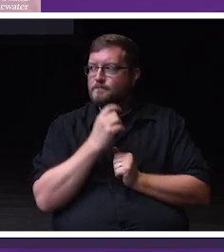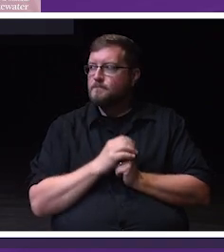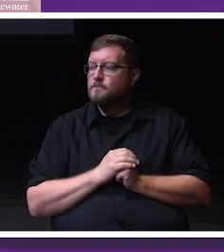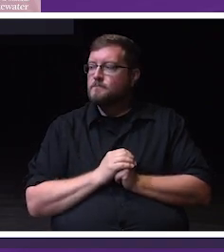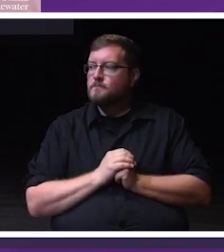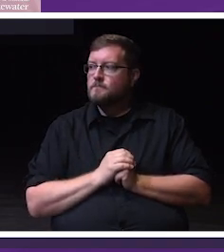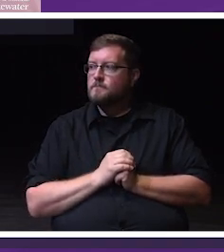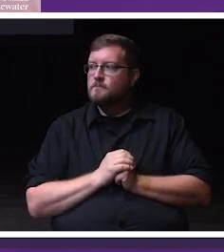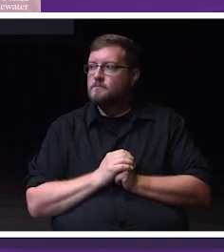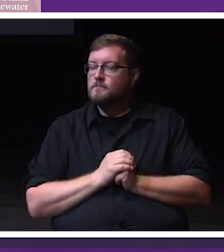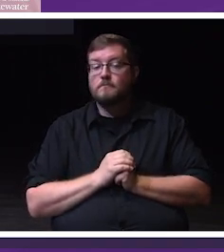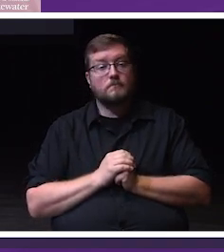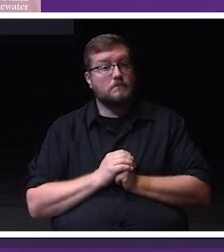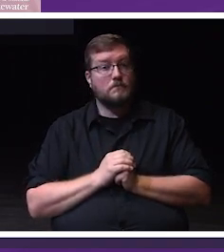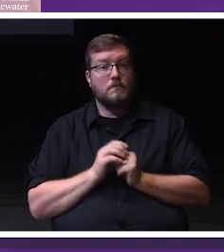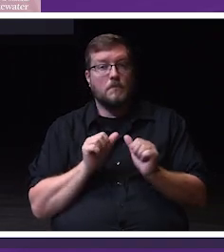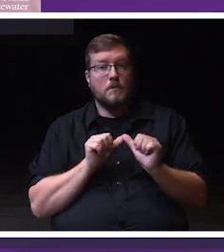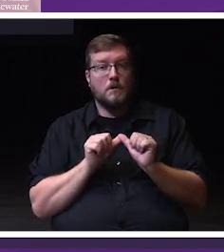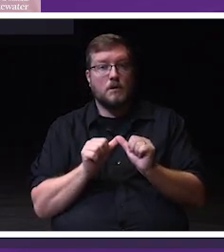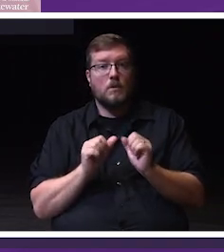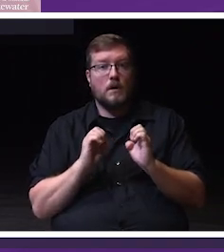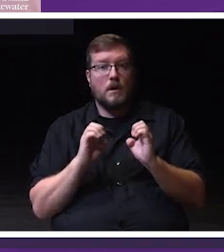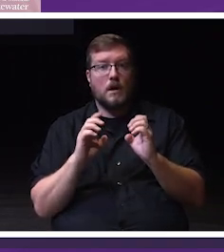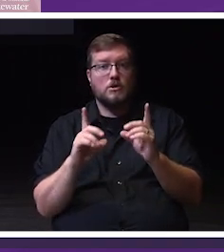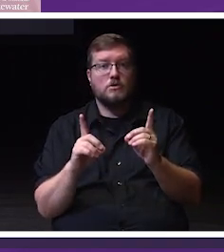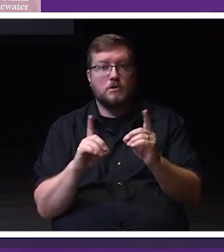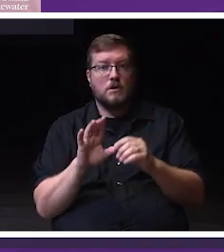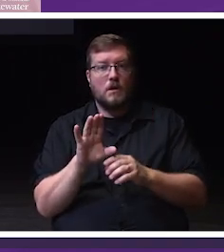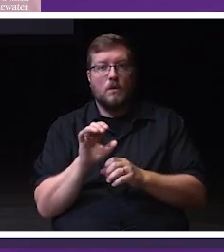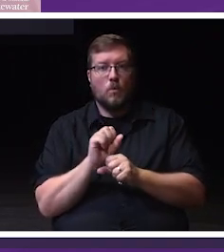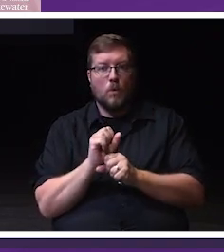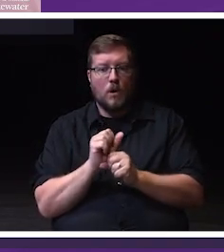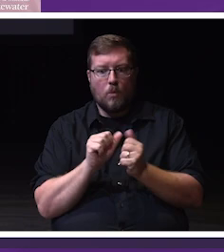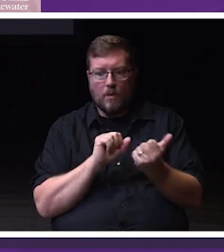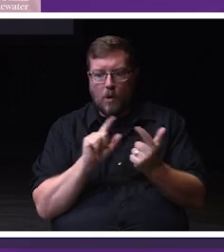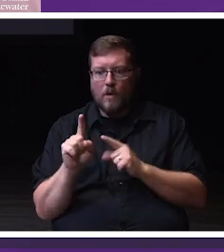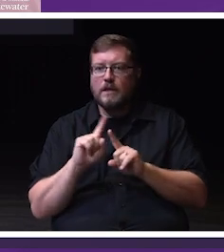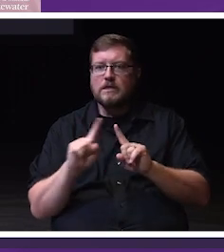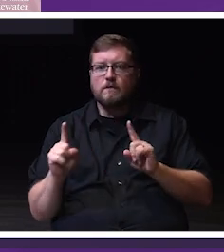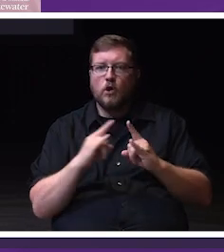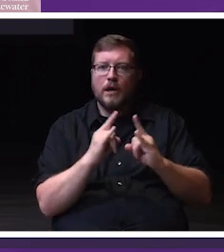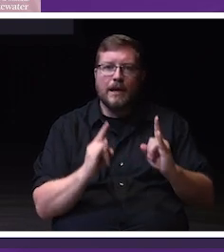Continuing education in their work with camps and conferences on campus, impacts children from all over the state